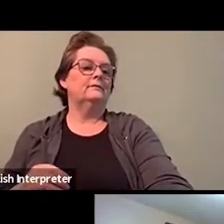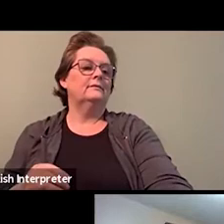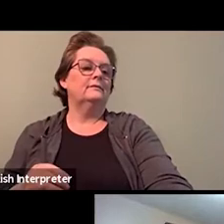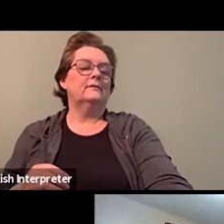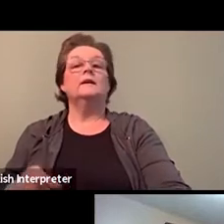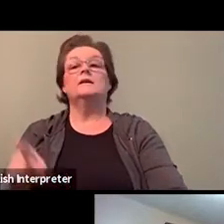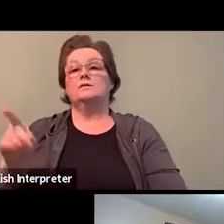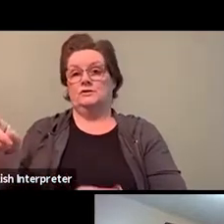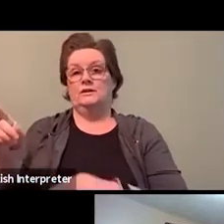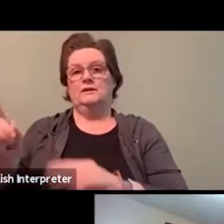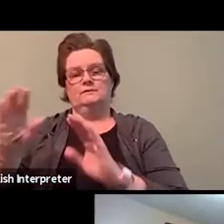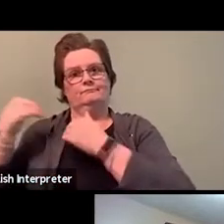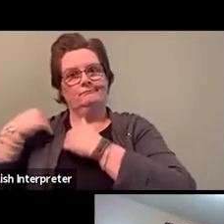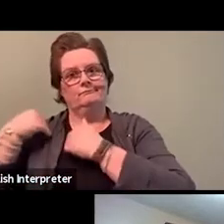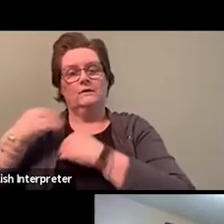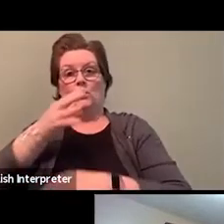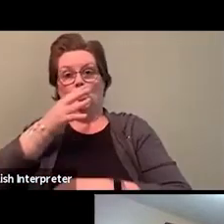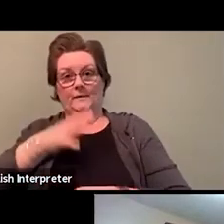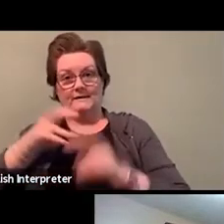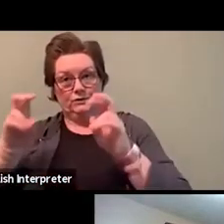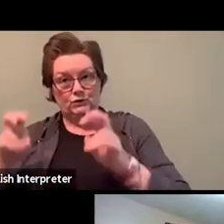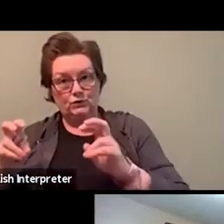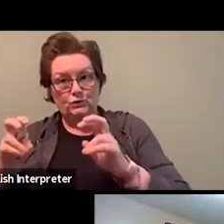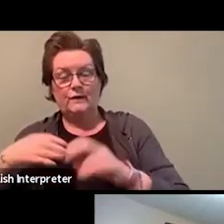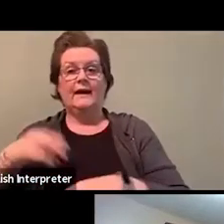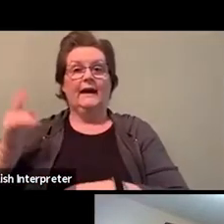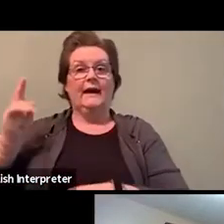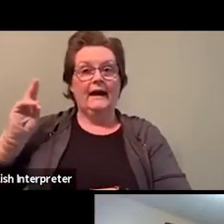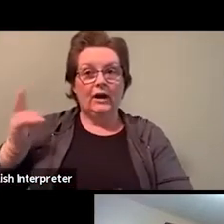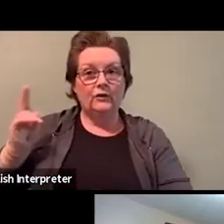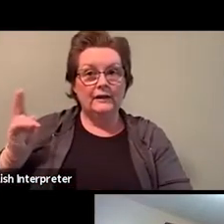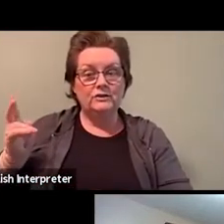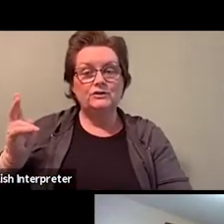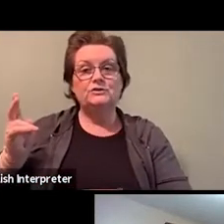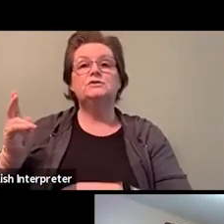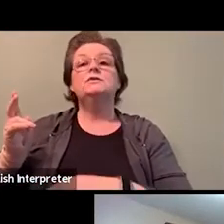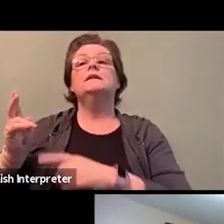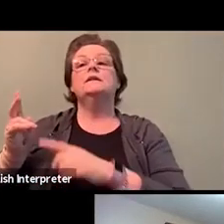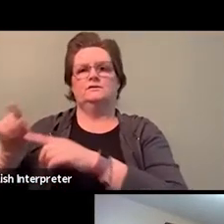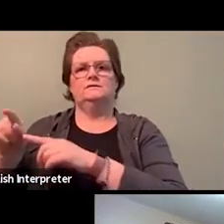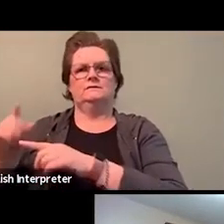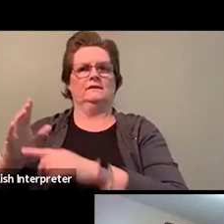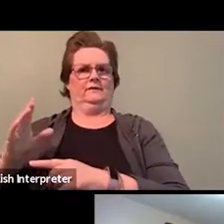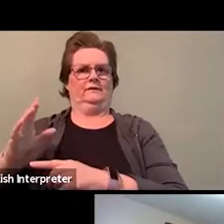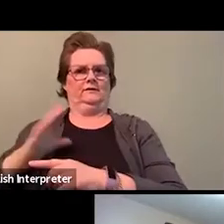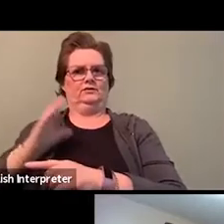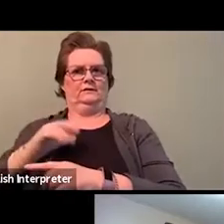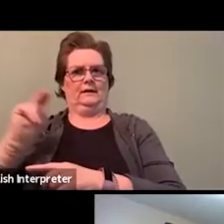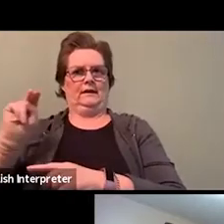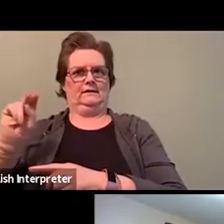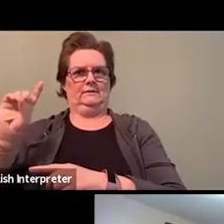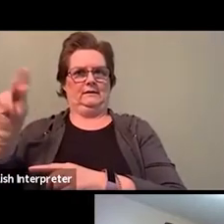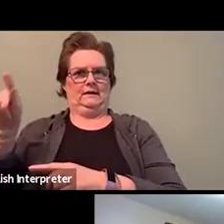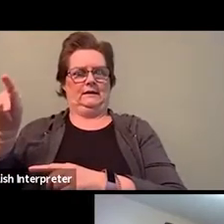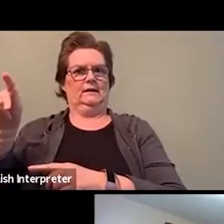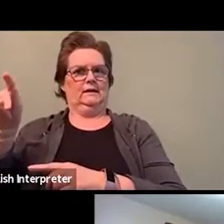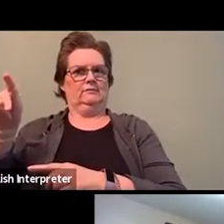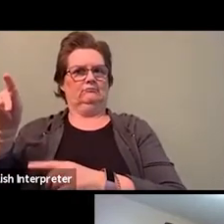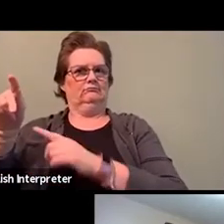and Culture Critic for the Official Opposition. She is also a founding member